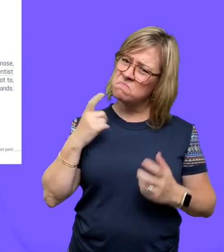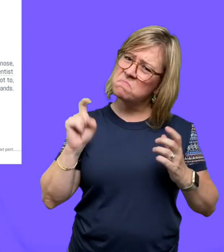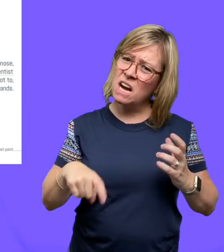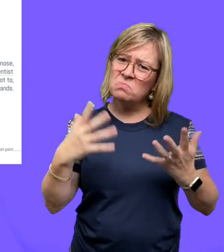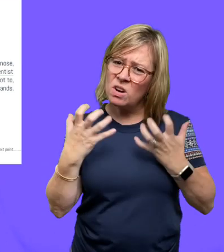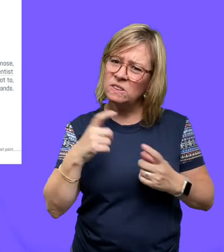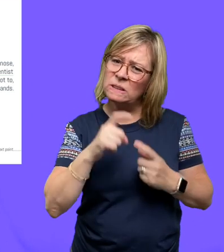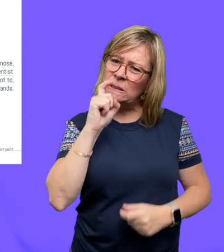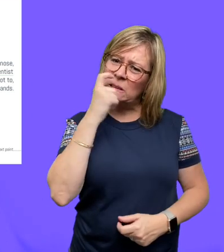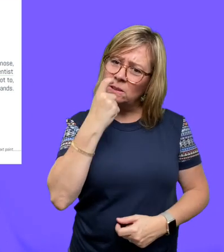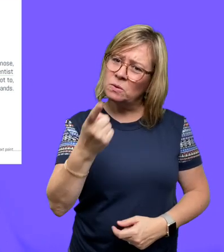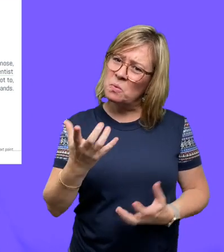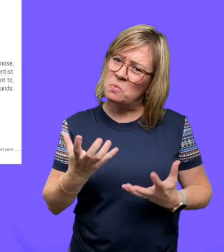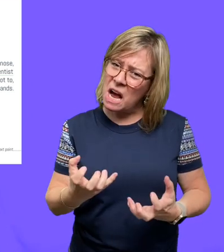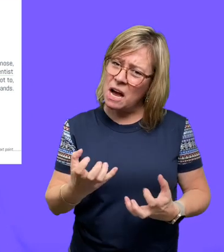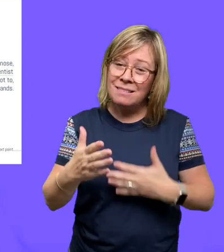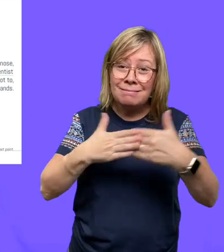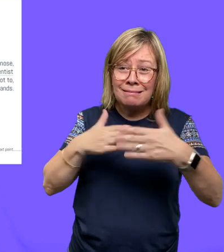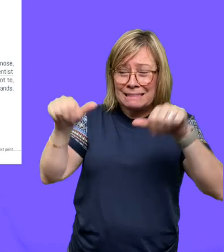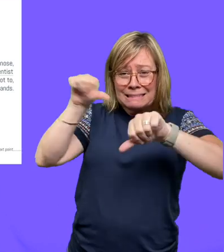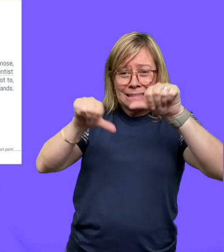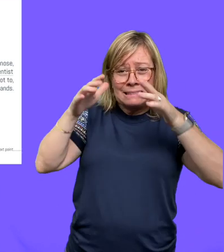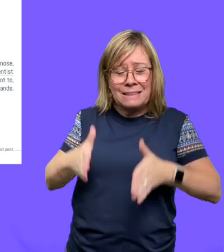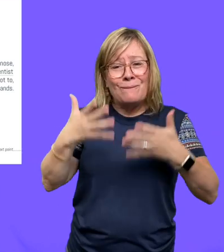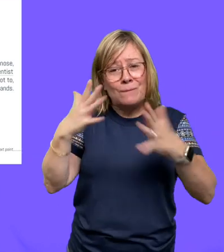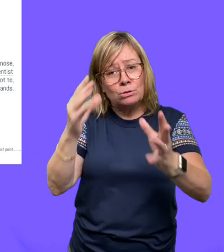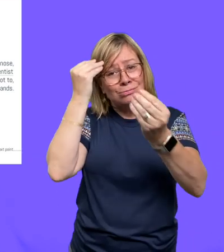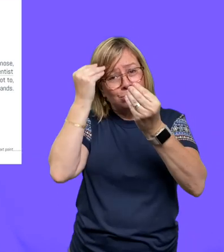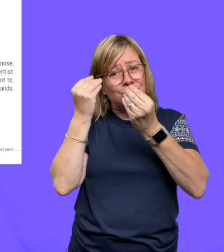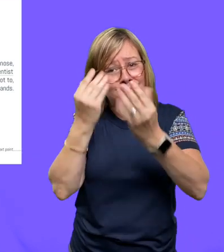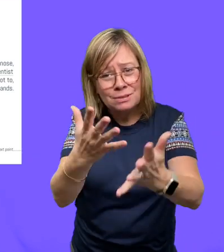even after a scientist told you you can't do it, make sure you wash your